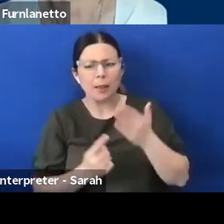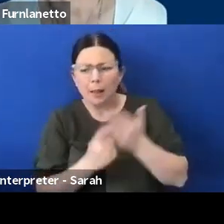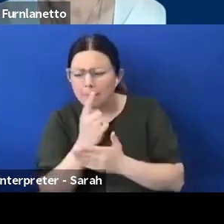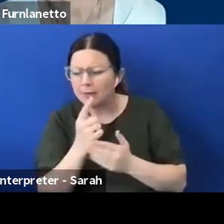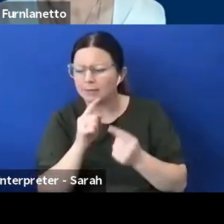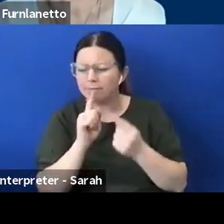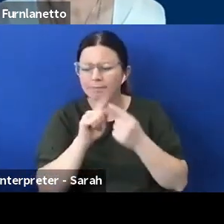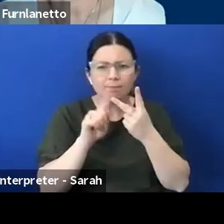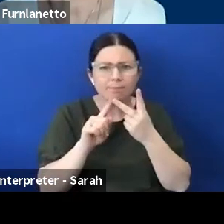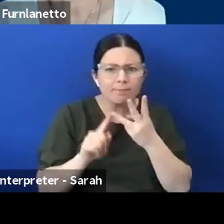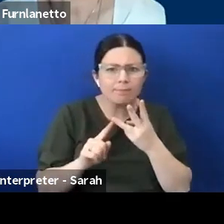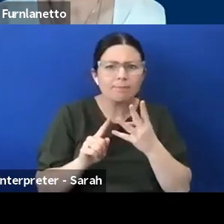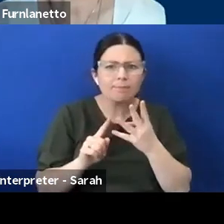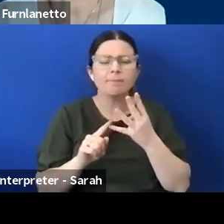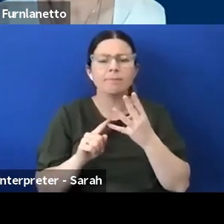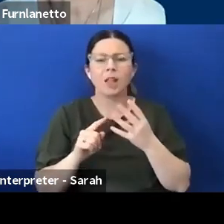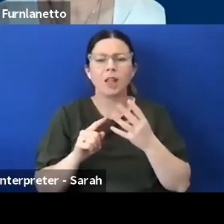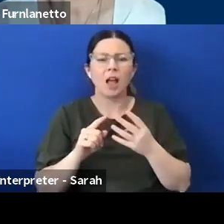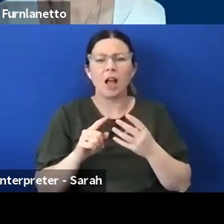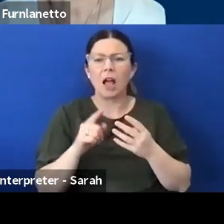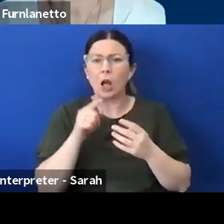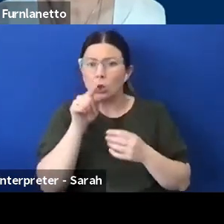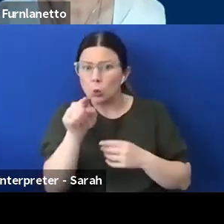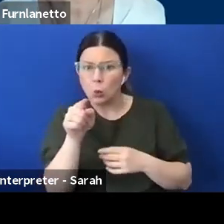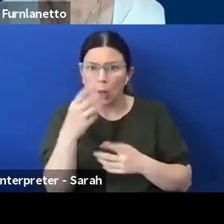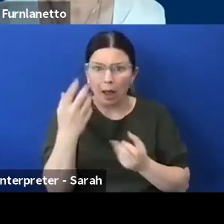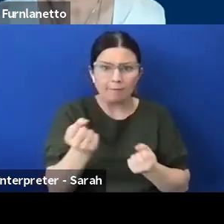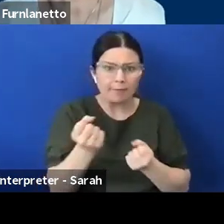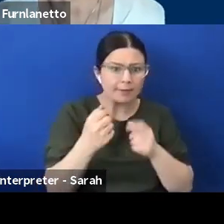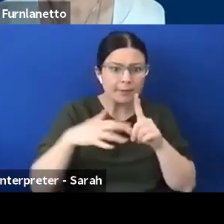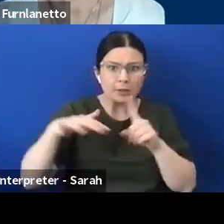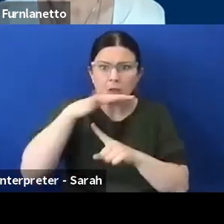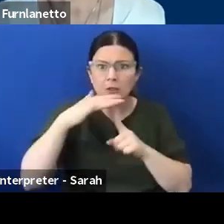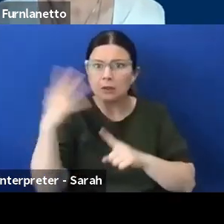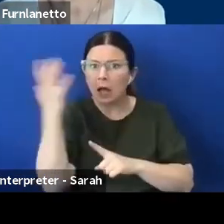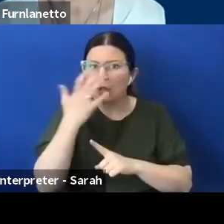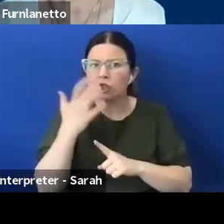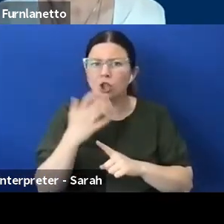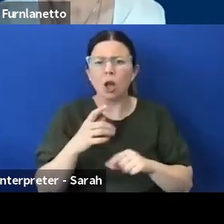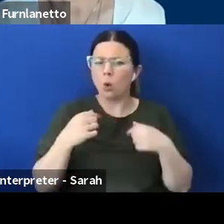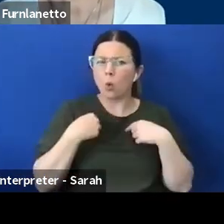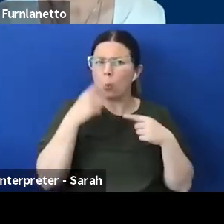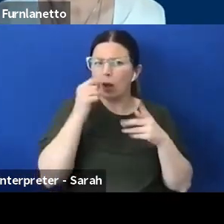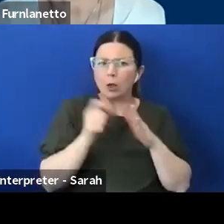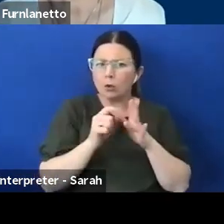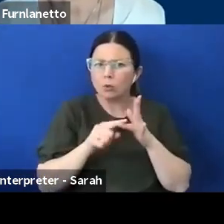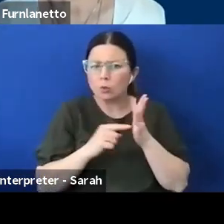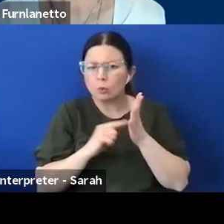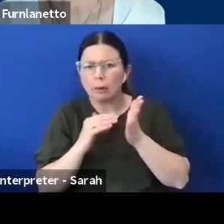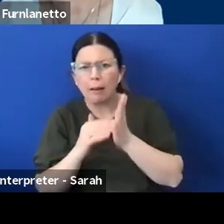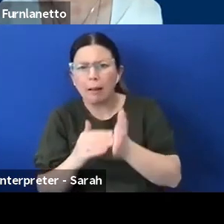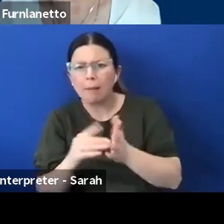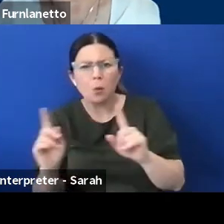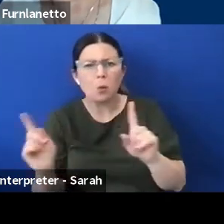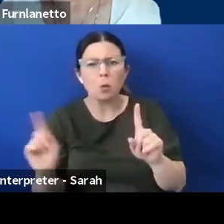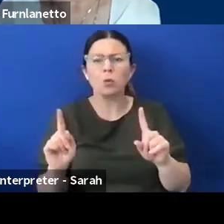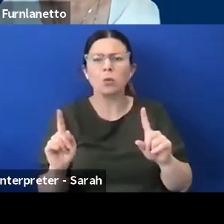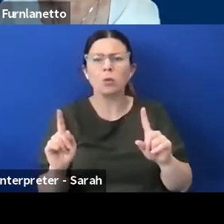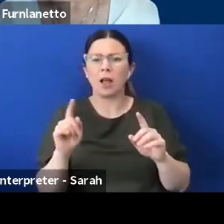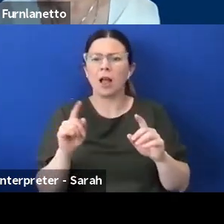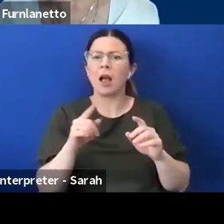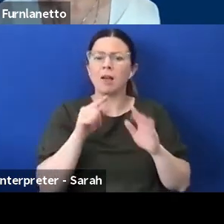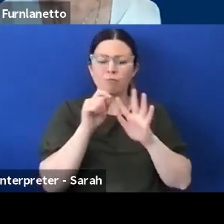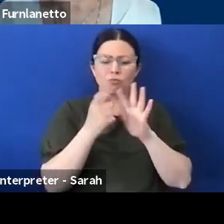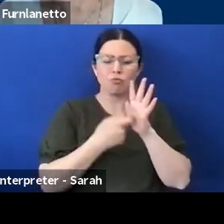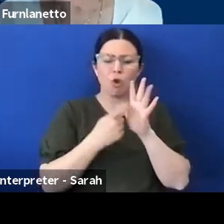you in any any danger what can we do um to to help asking those proactive uh questions knowing how to